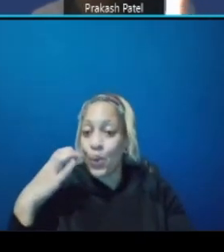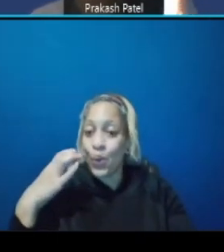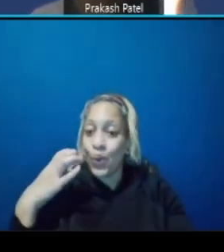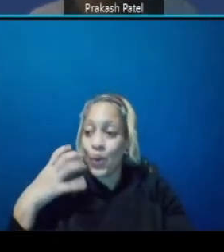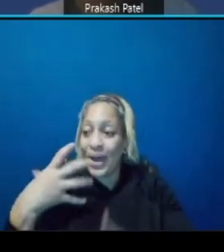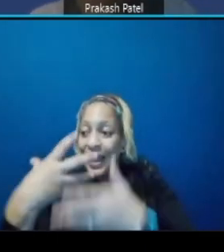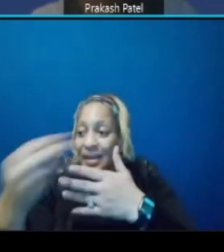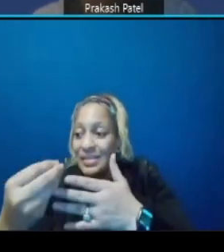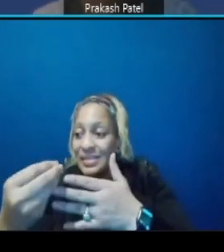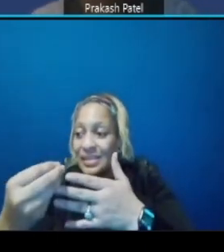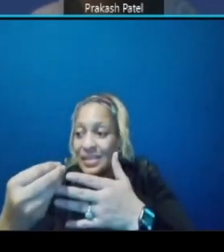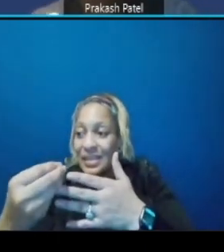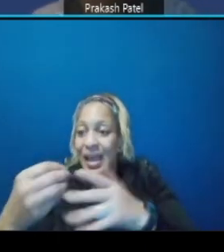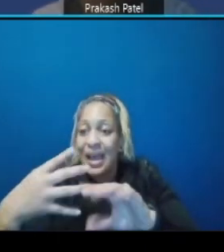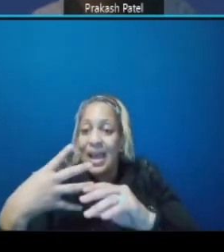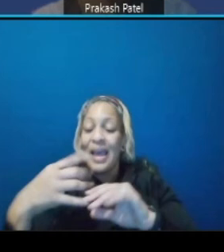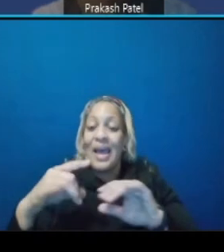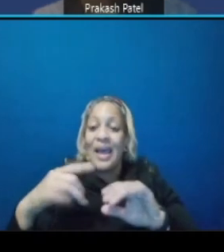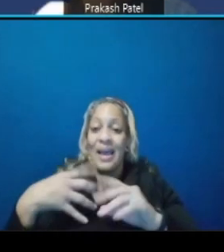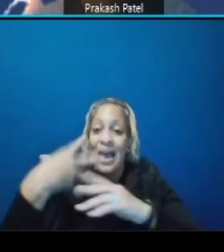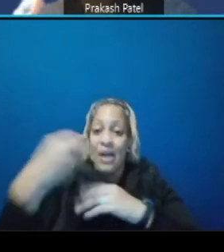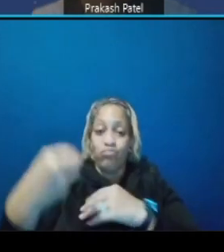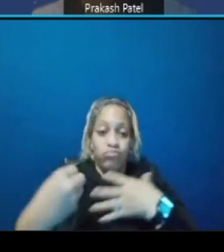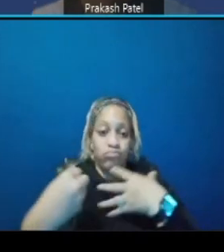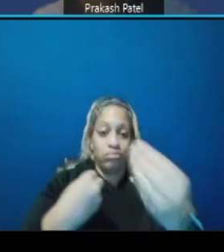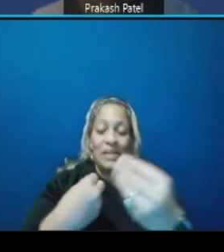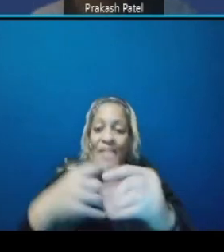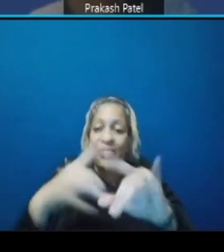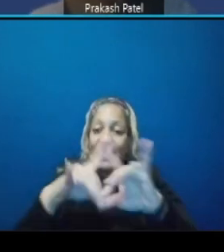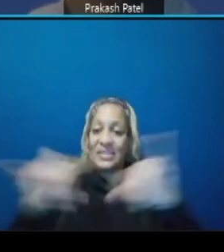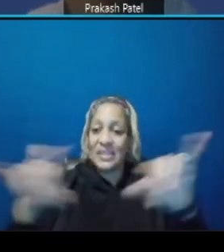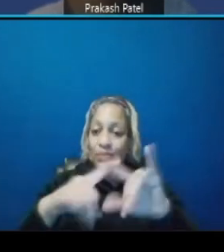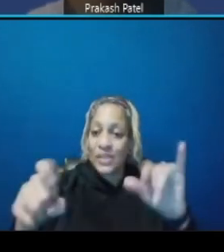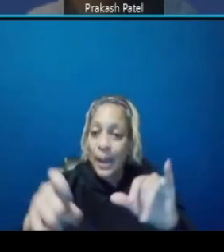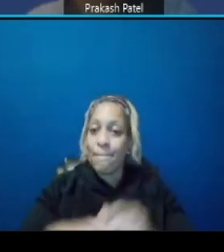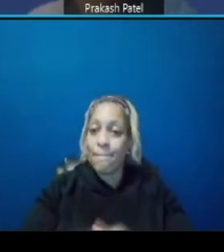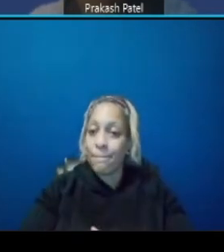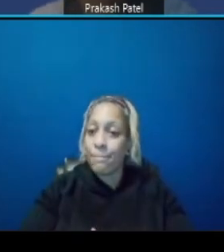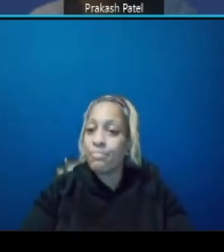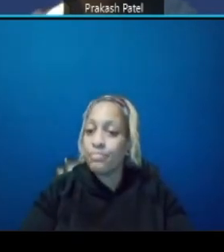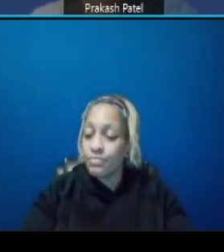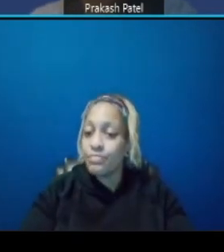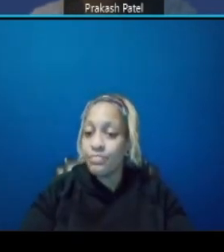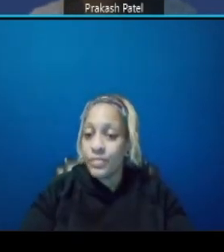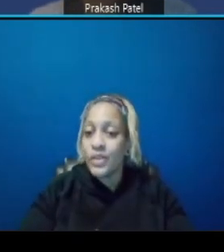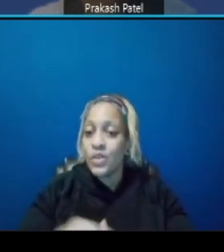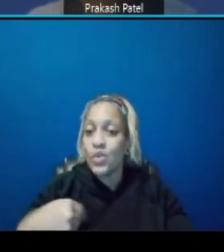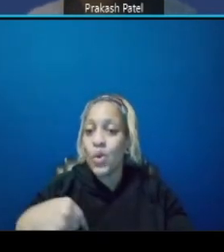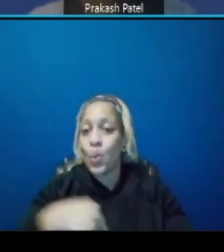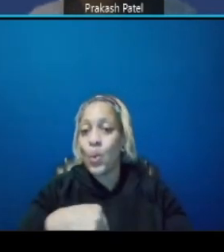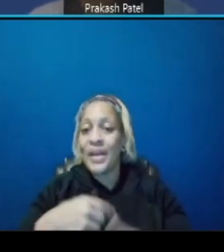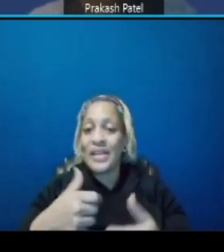at the same time eldon place uh of the river telescopic exiting so that's why we separated that